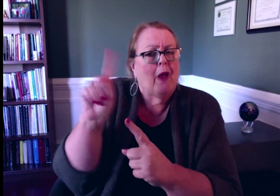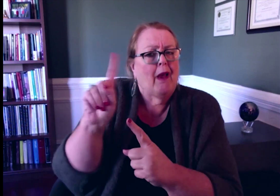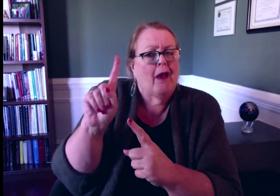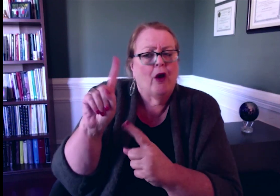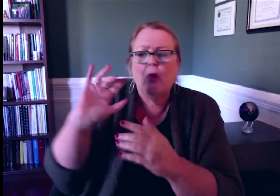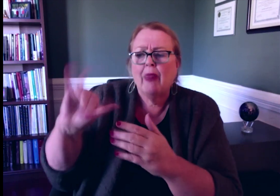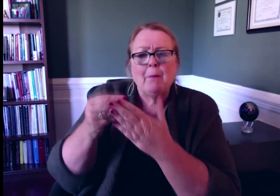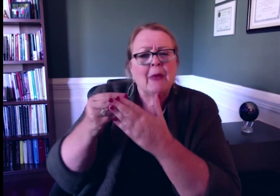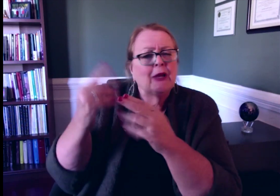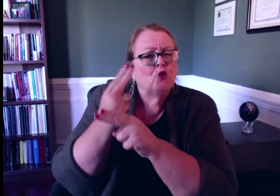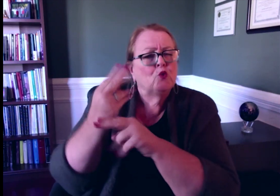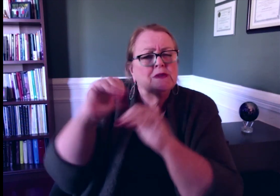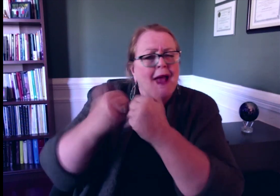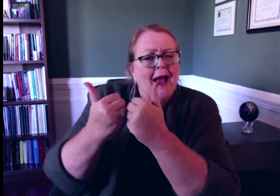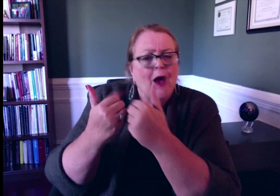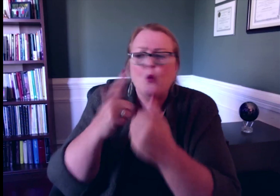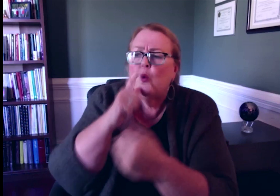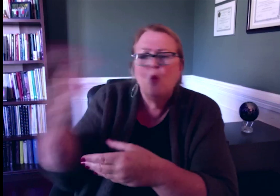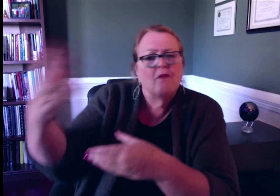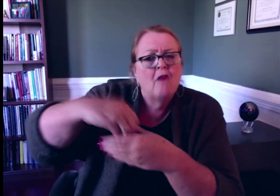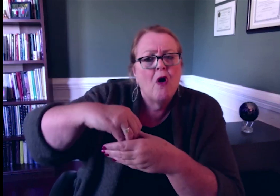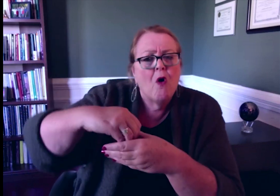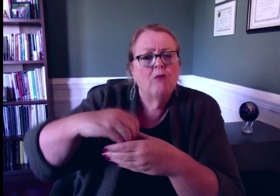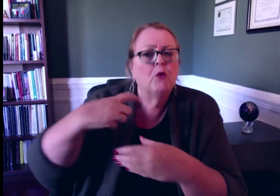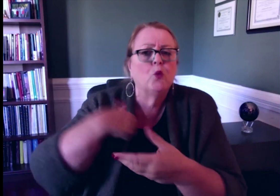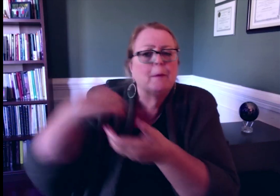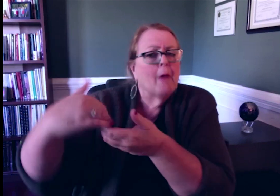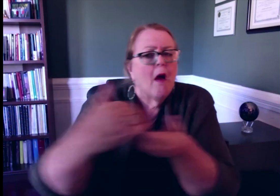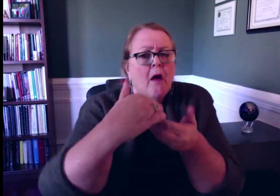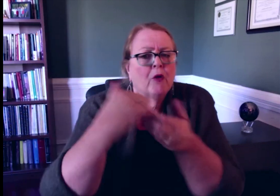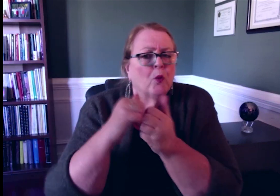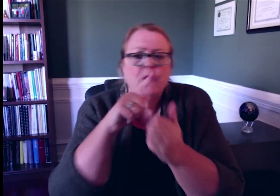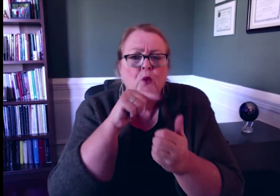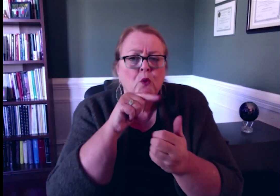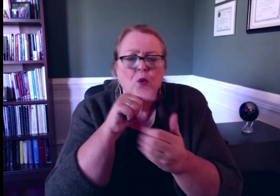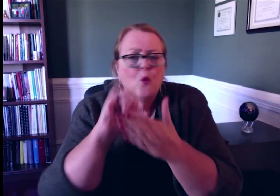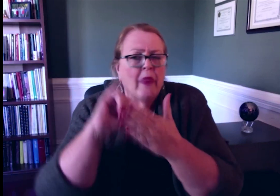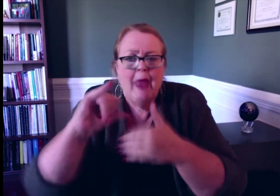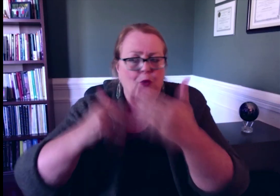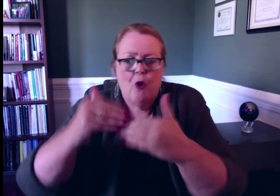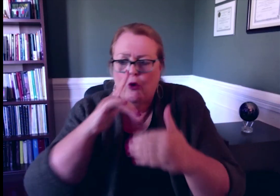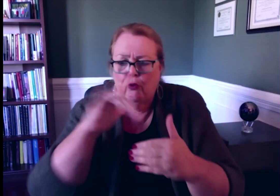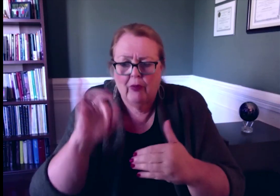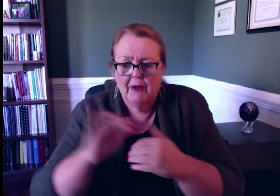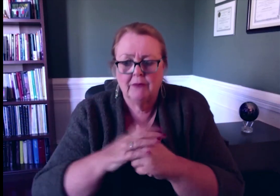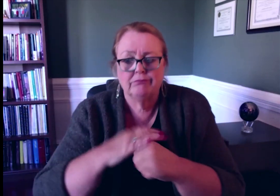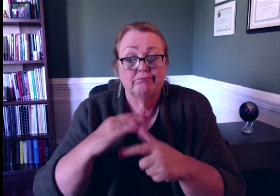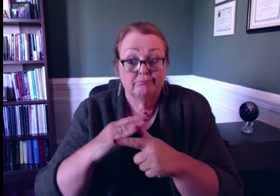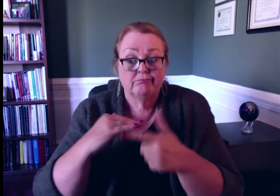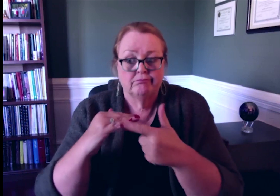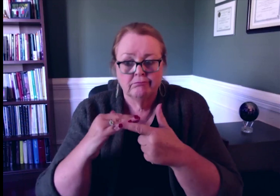test, how the money was used, and what was the process for this